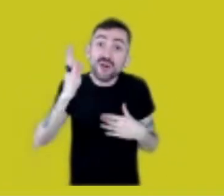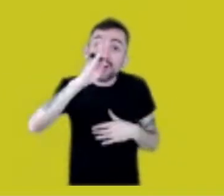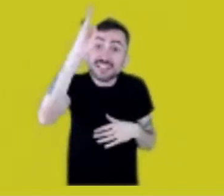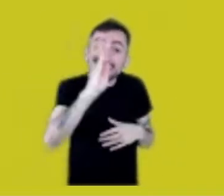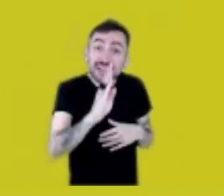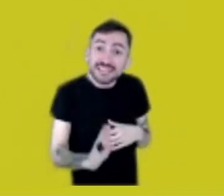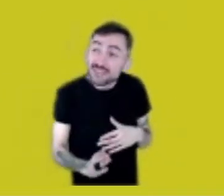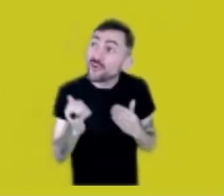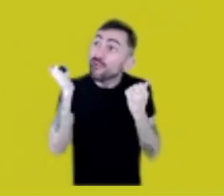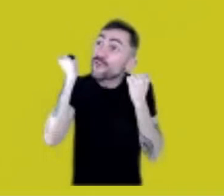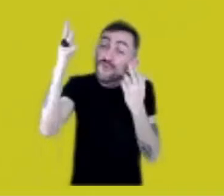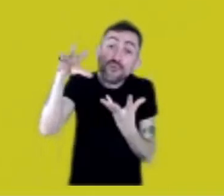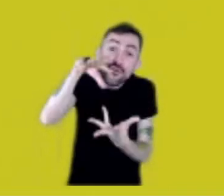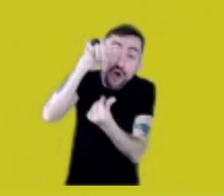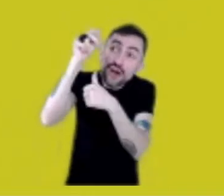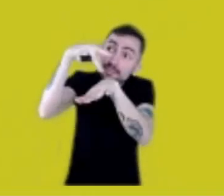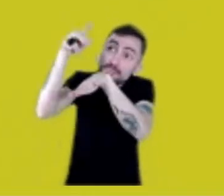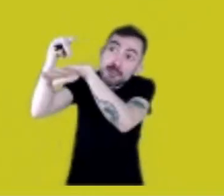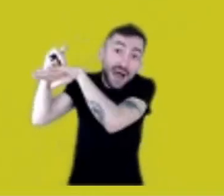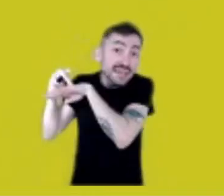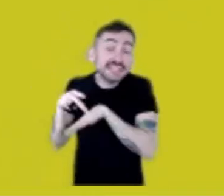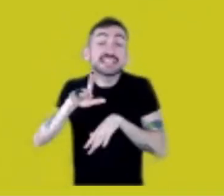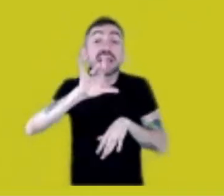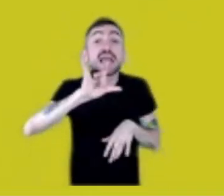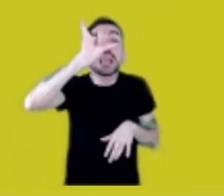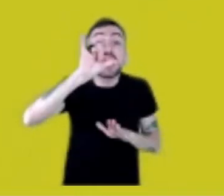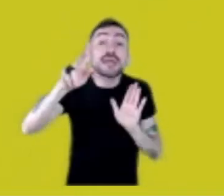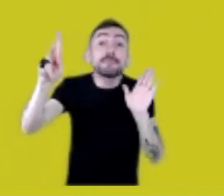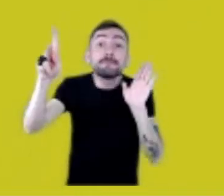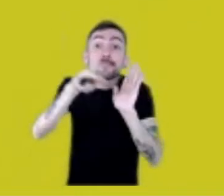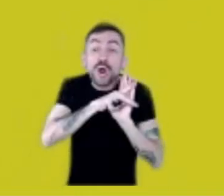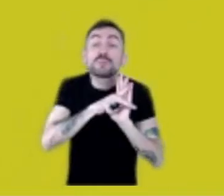there are precious few laws that recognize the role,